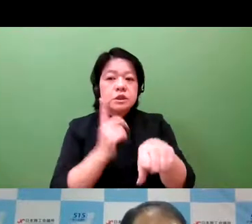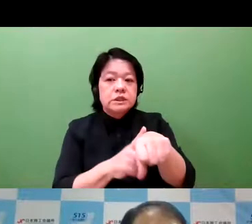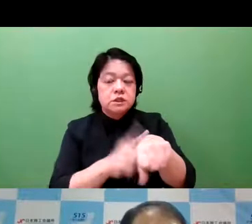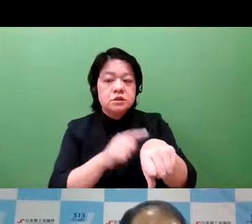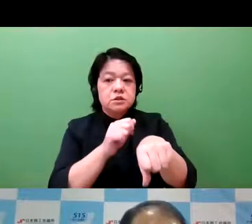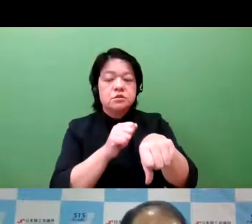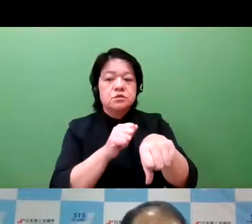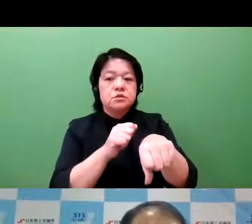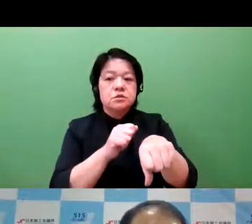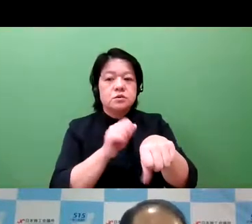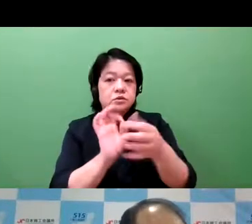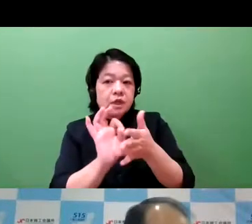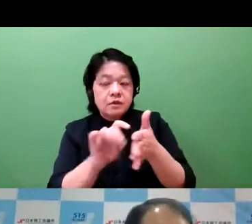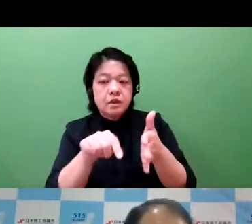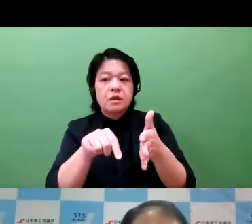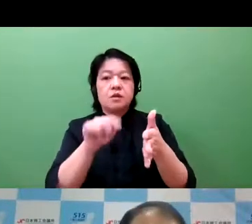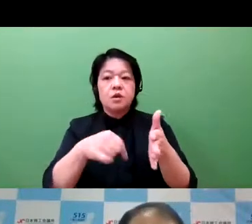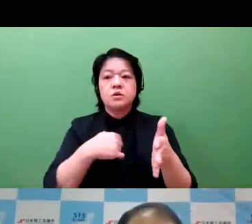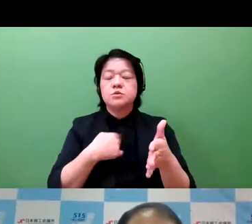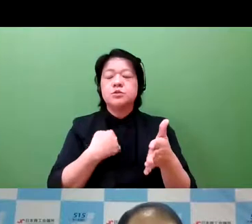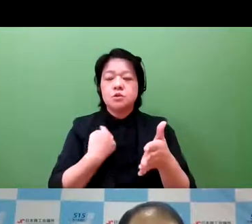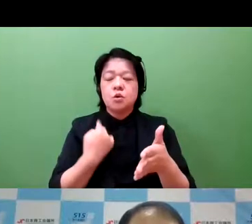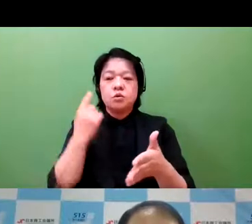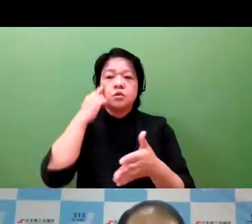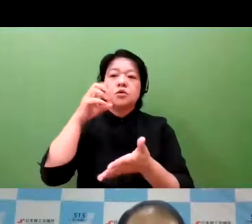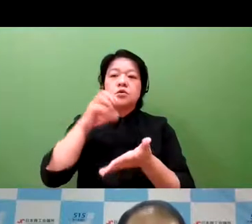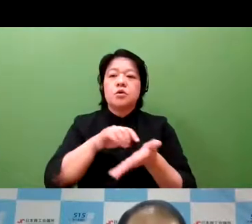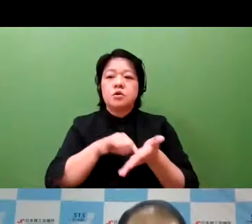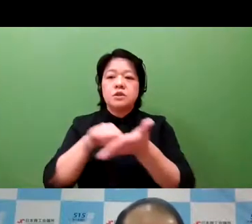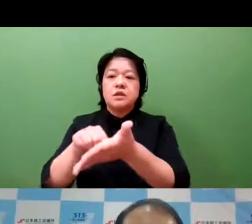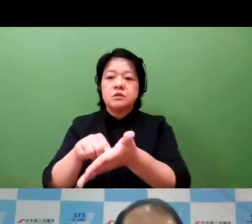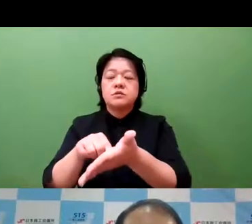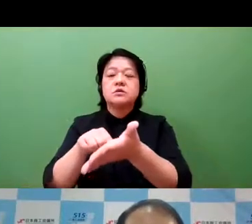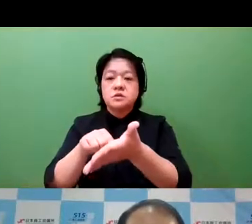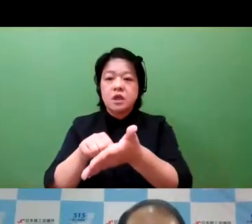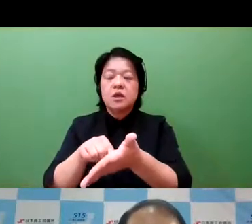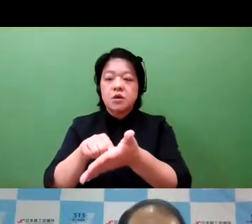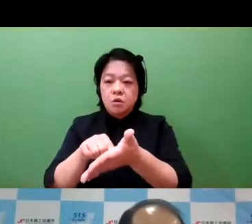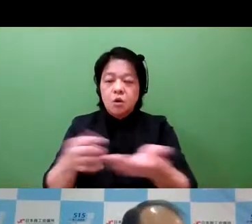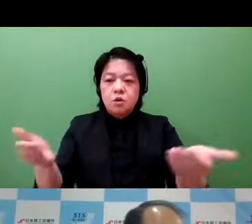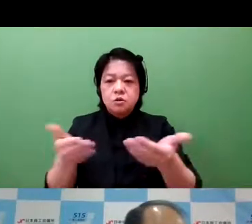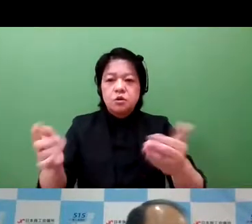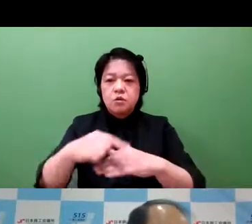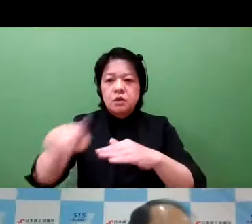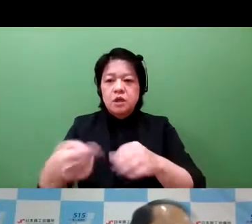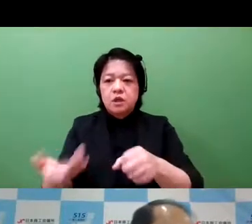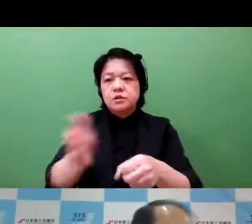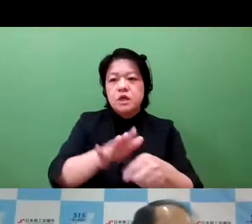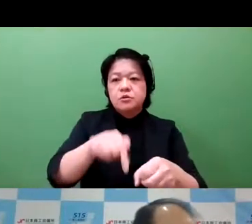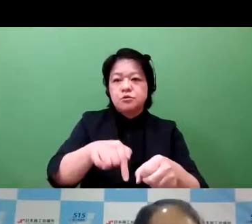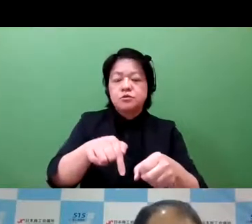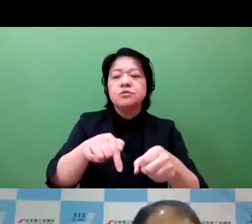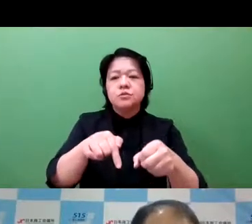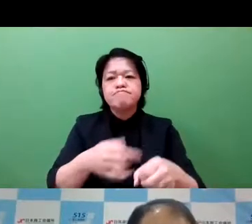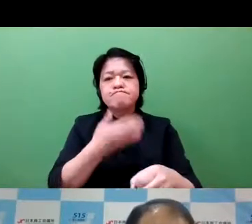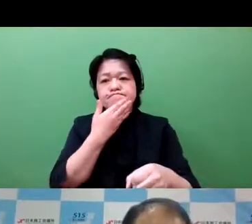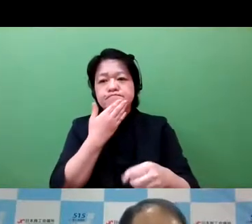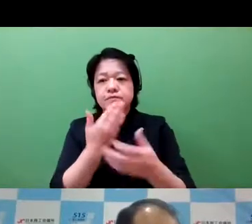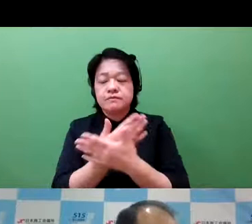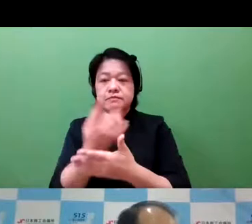They need to really hone up their skills and devise a very firm IP strategy.